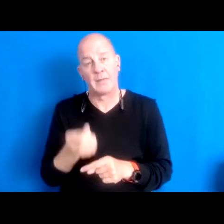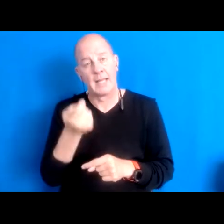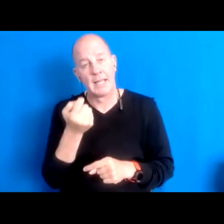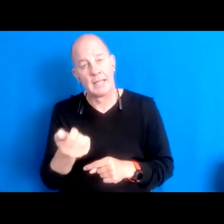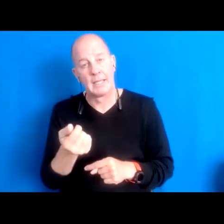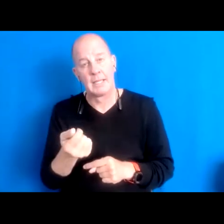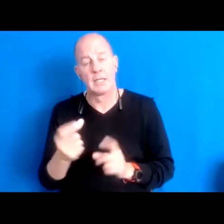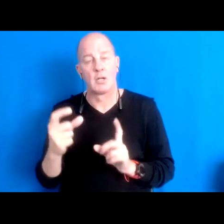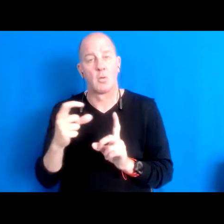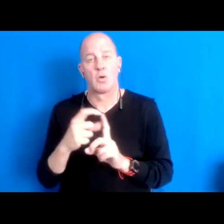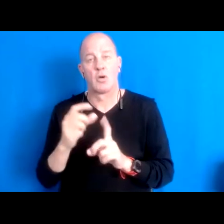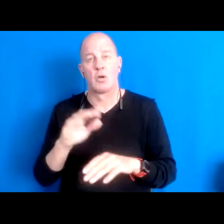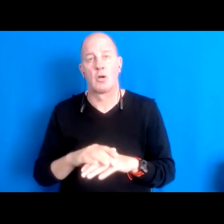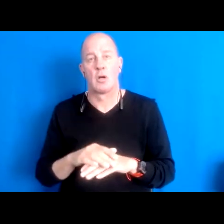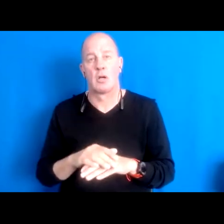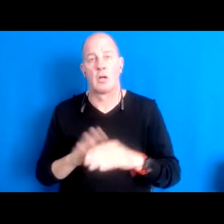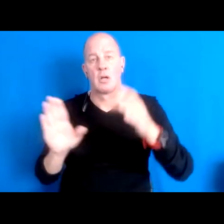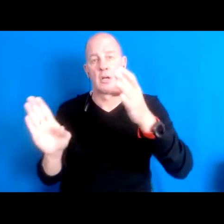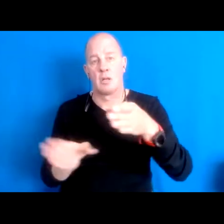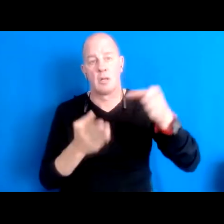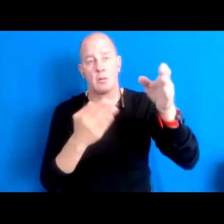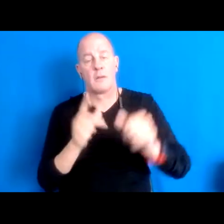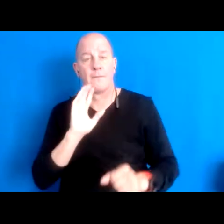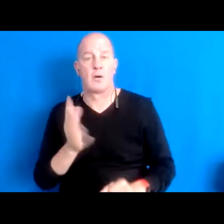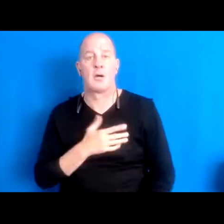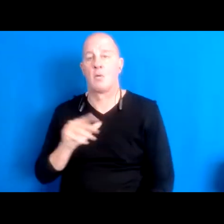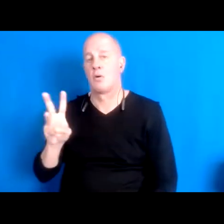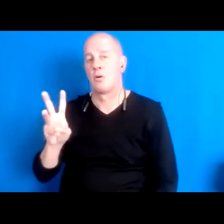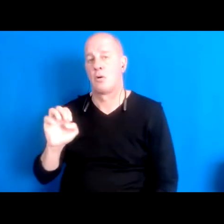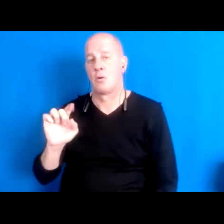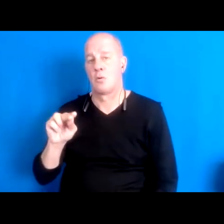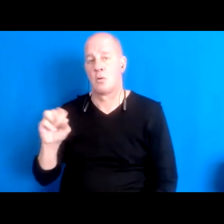on the breeze here for our wellness and balance.